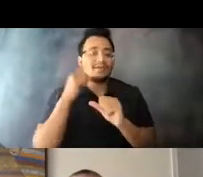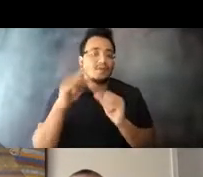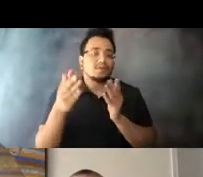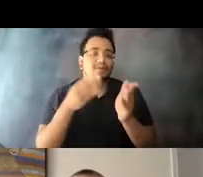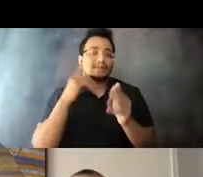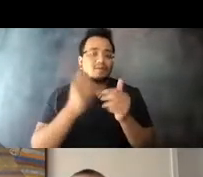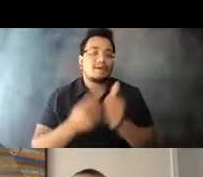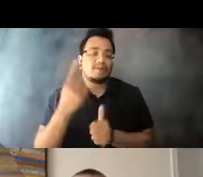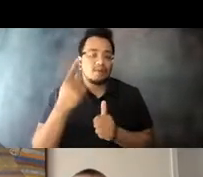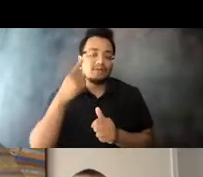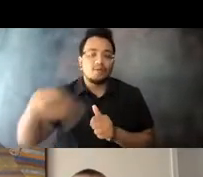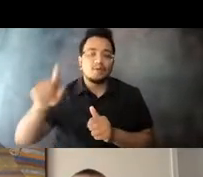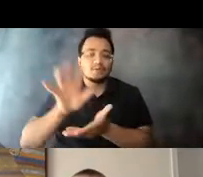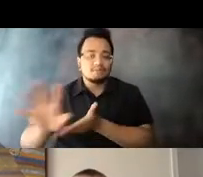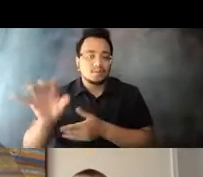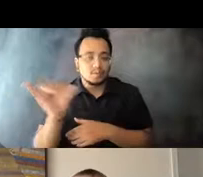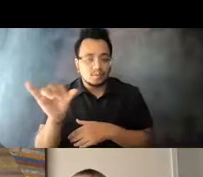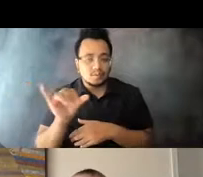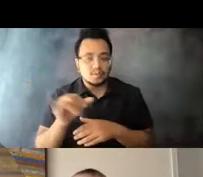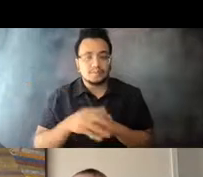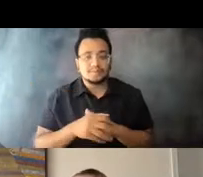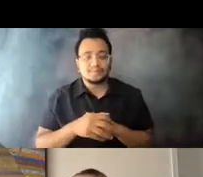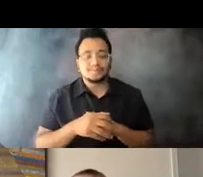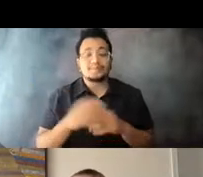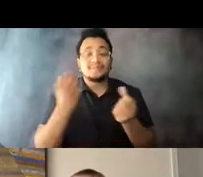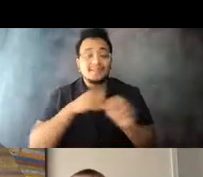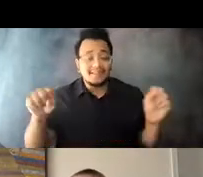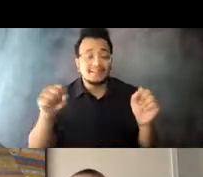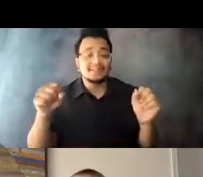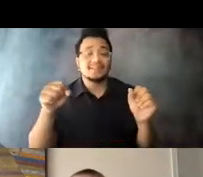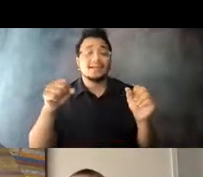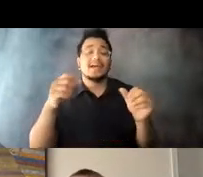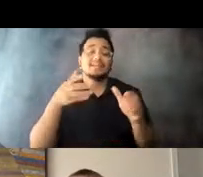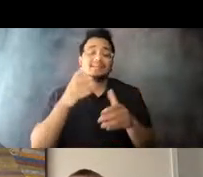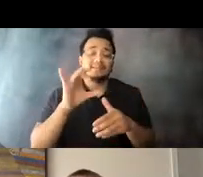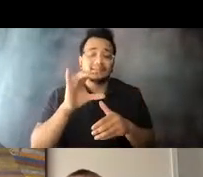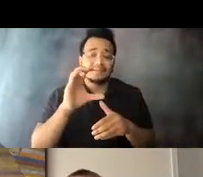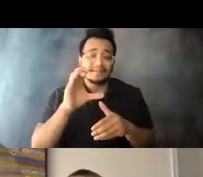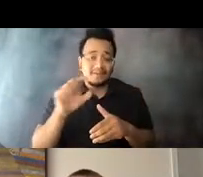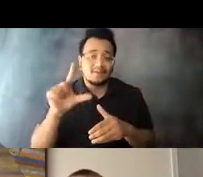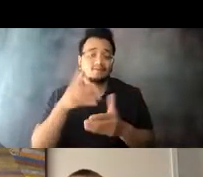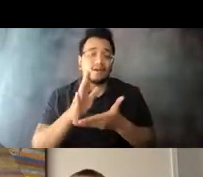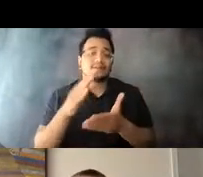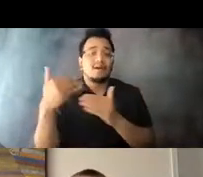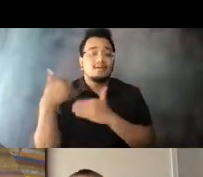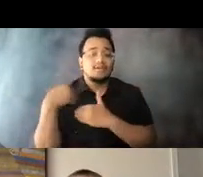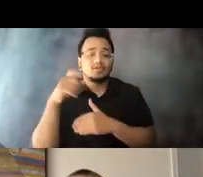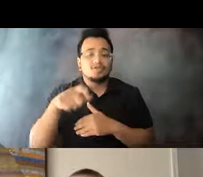15:07:57 Accessibility, safety, service provision and civil rights obligations must not be set aside during a crisis, or ever.